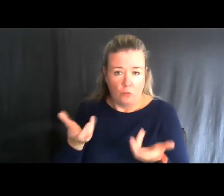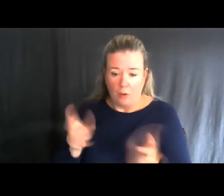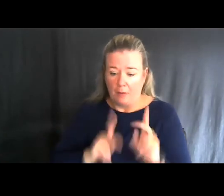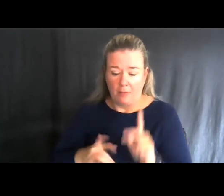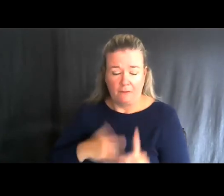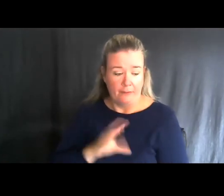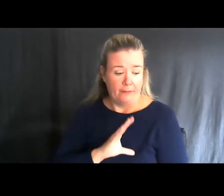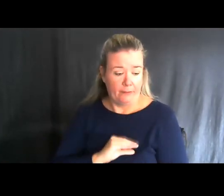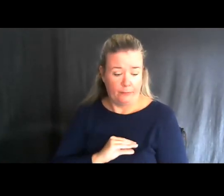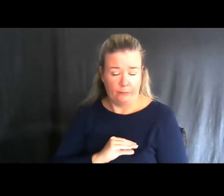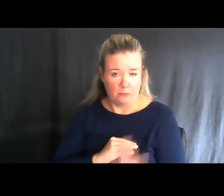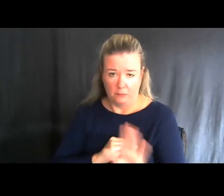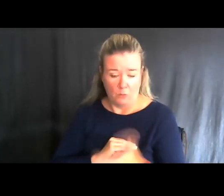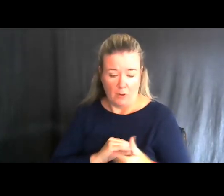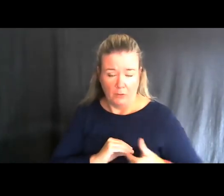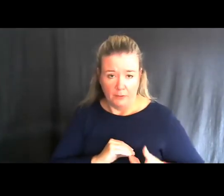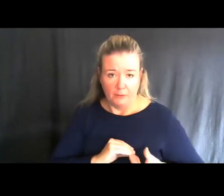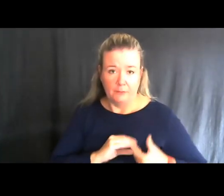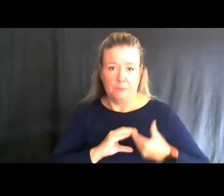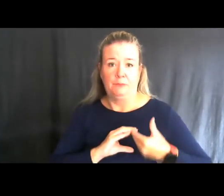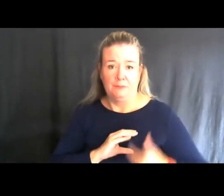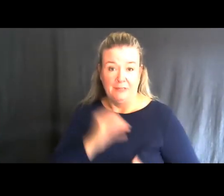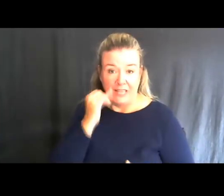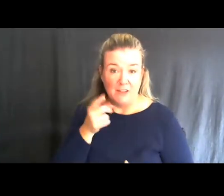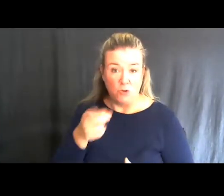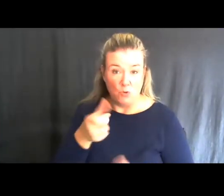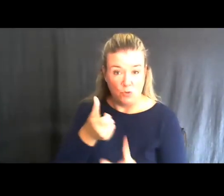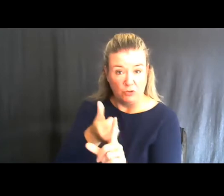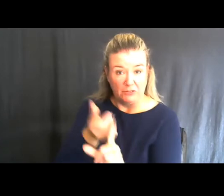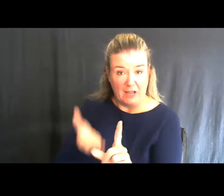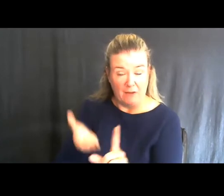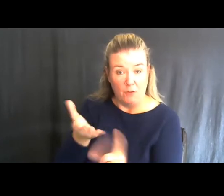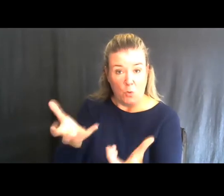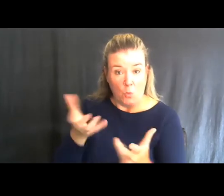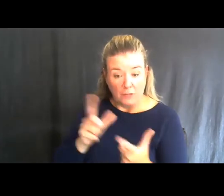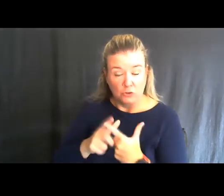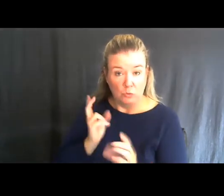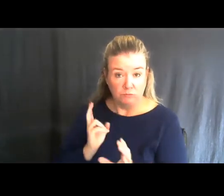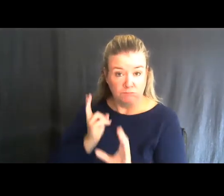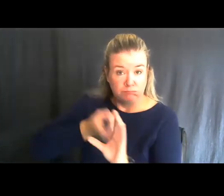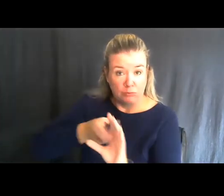We want to make sure that if you're a person who wants to participate in wildlife-related